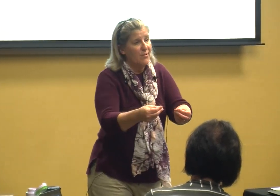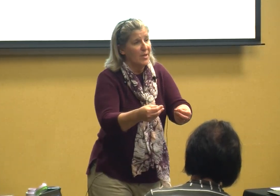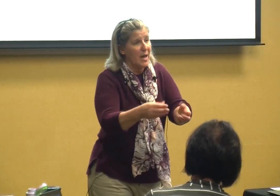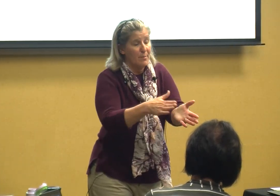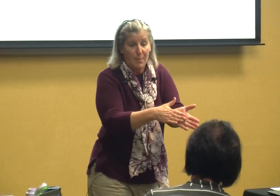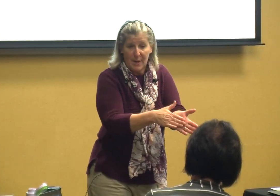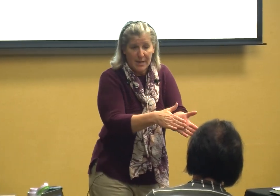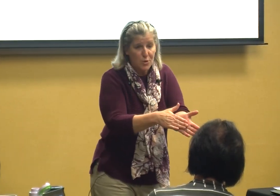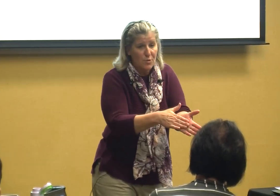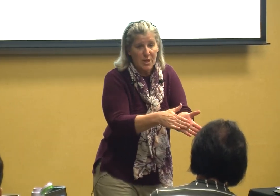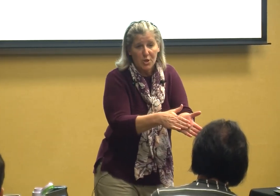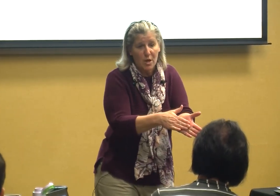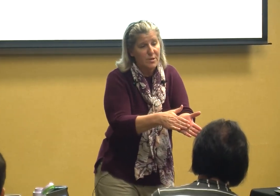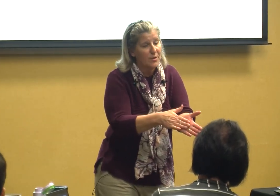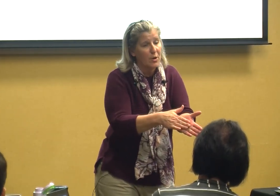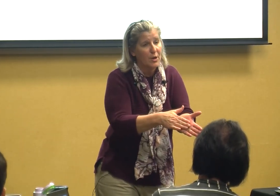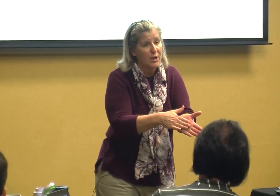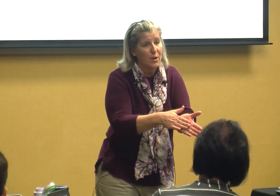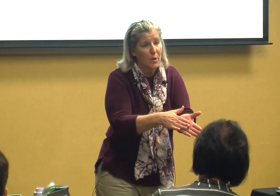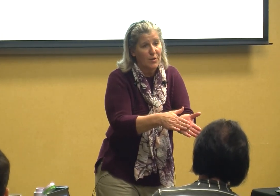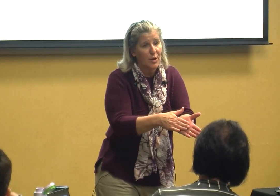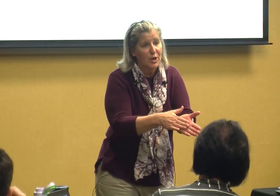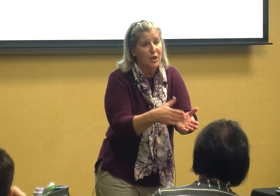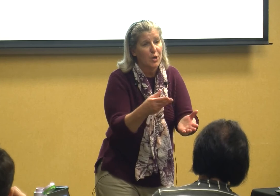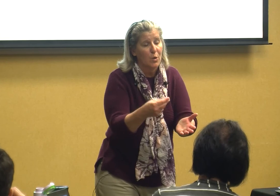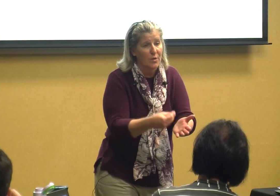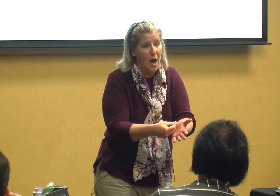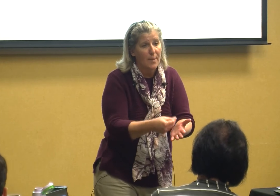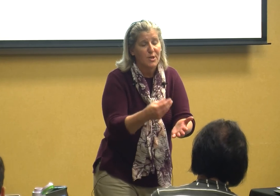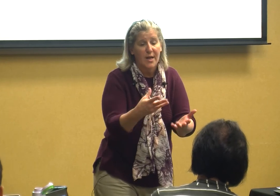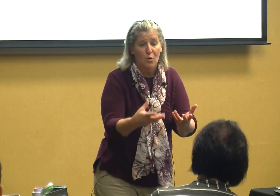them the picture that shows that they're going to do what they're going to do or the object or